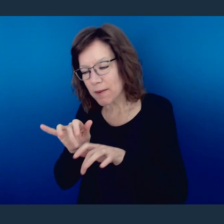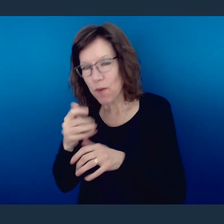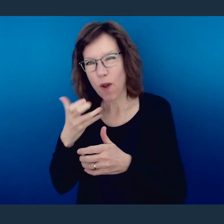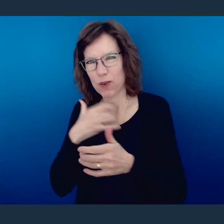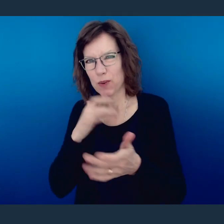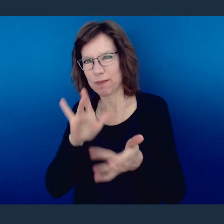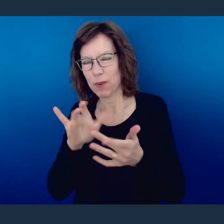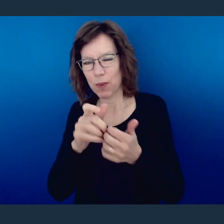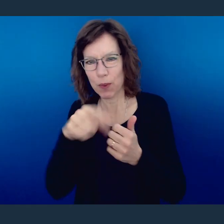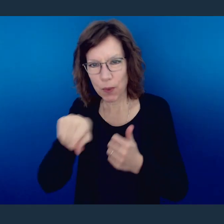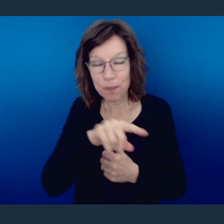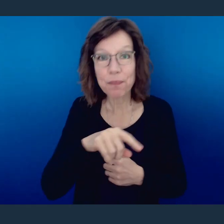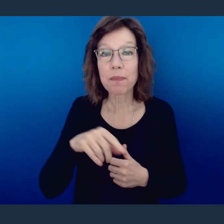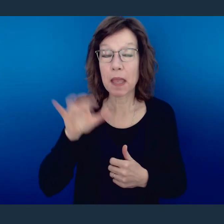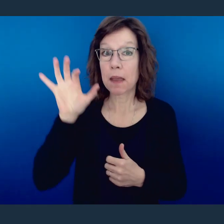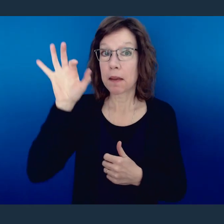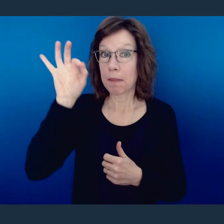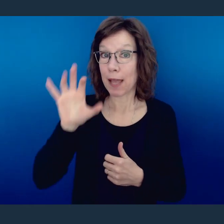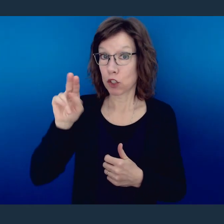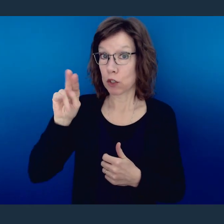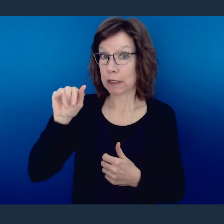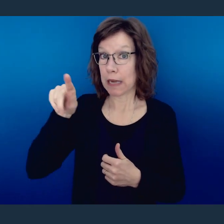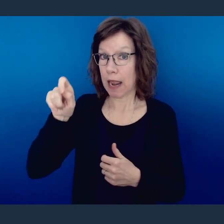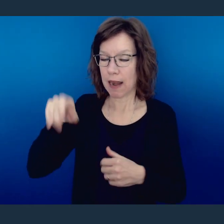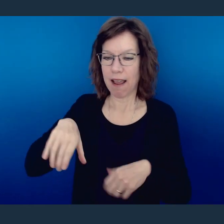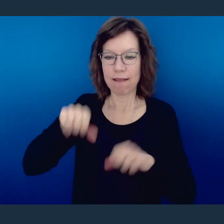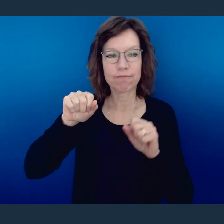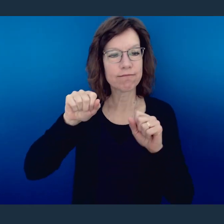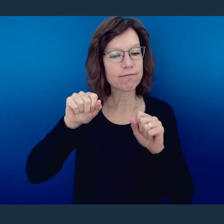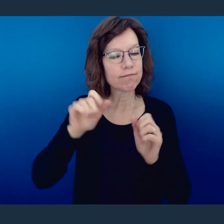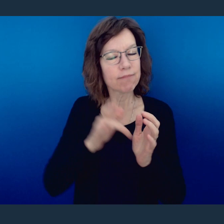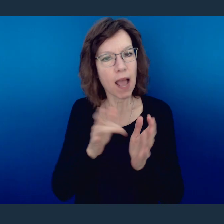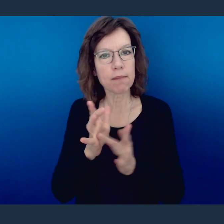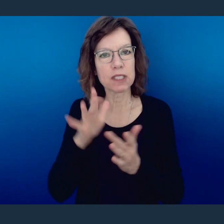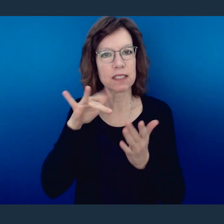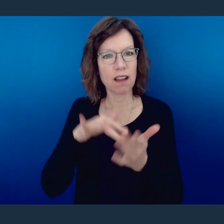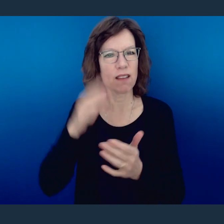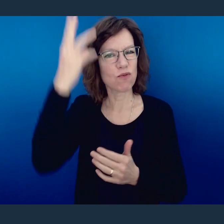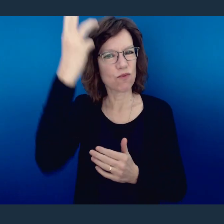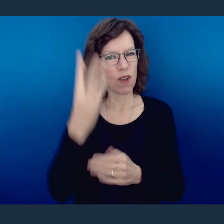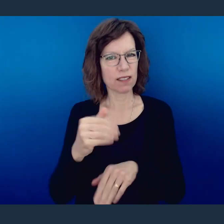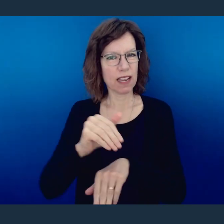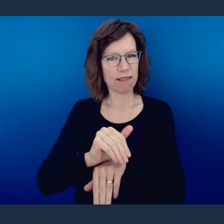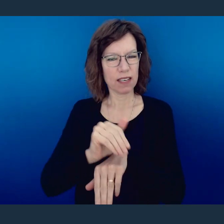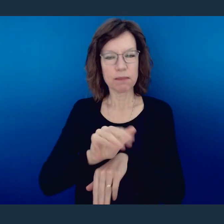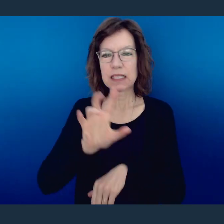As a reminder, Pastor Nate is leading a Bible study every Wednesday night from 7:00-8:30